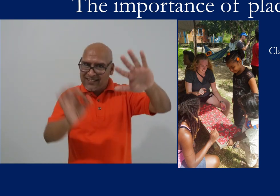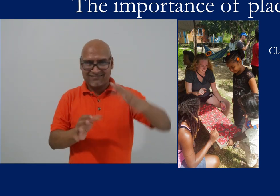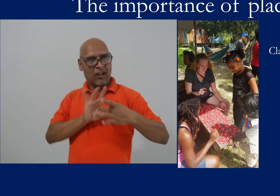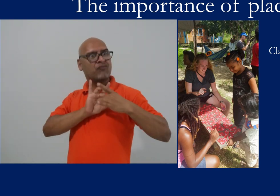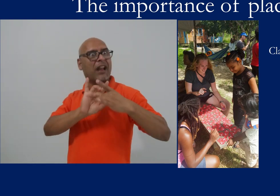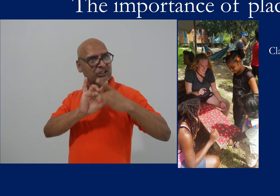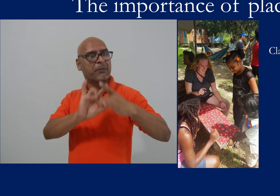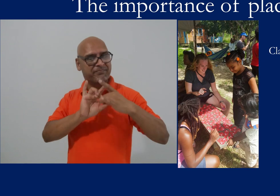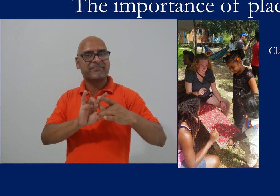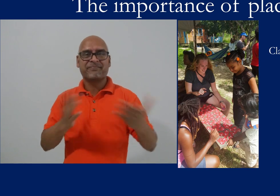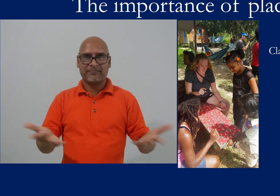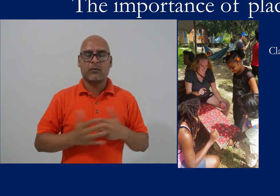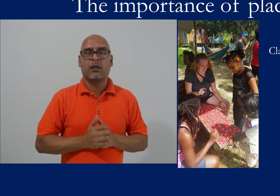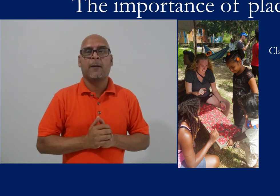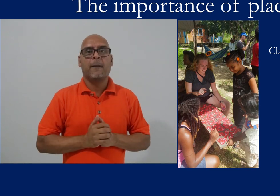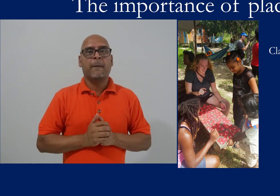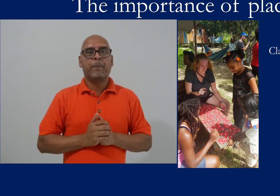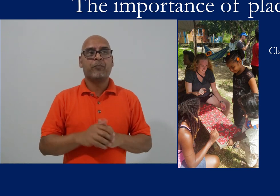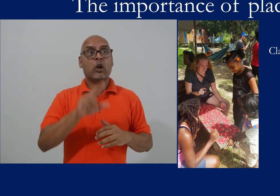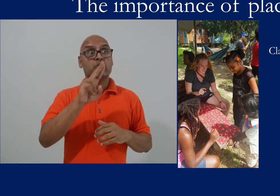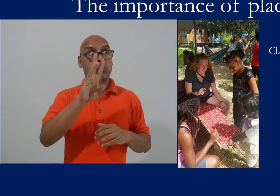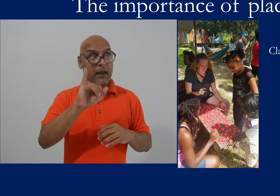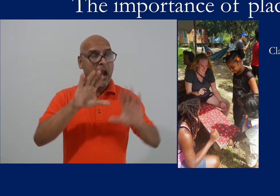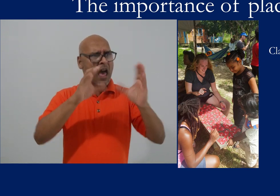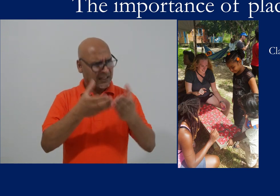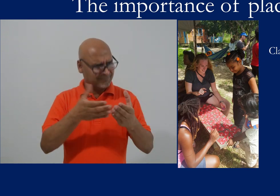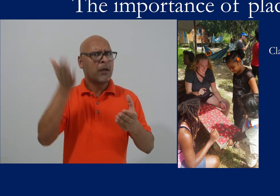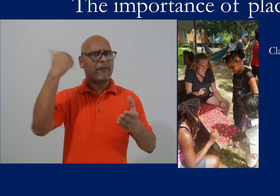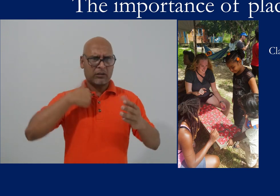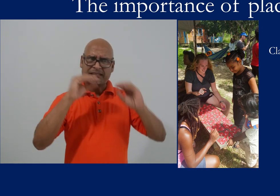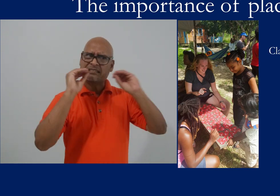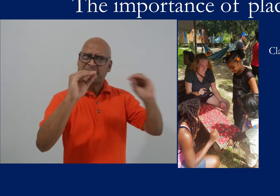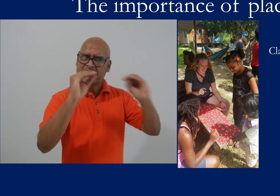Because we're close to other communities in the Caribbean we're able to maintain relationships.